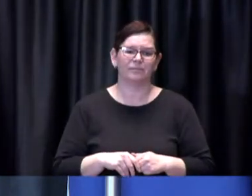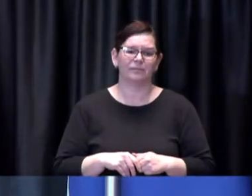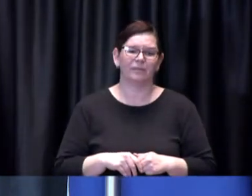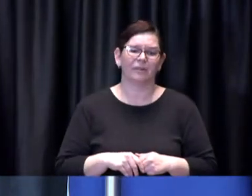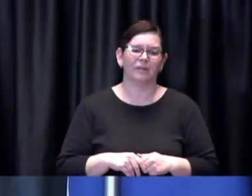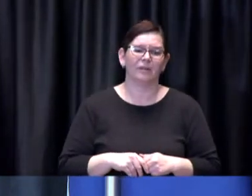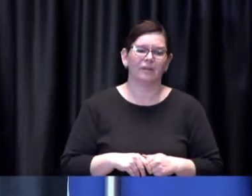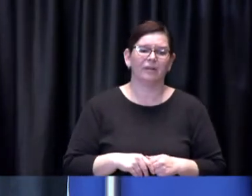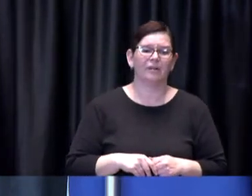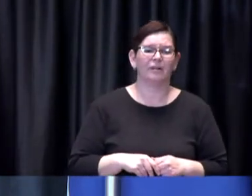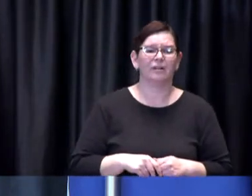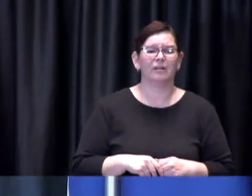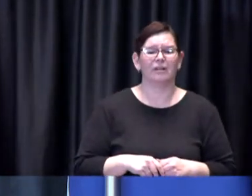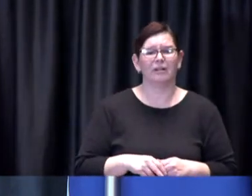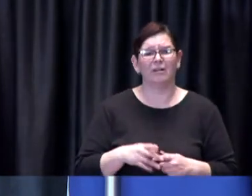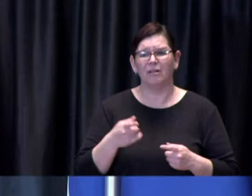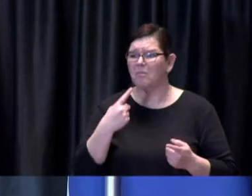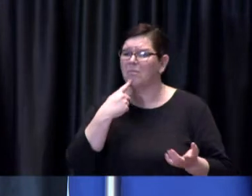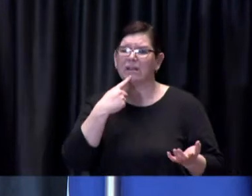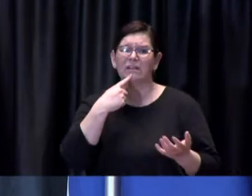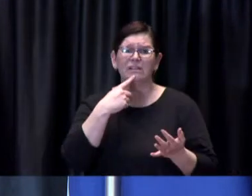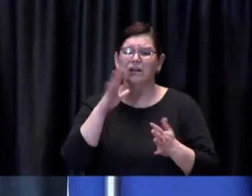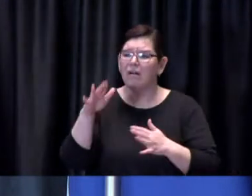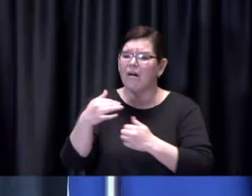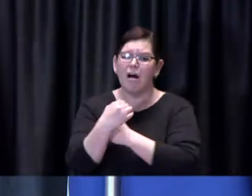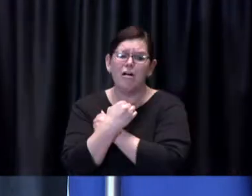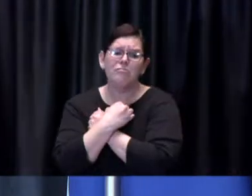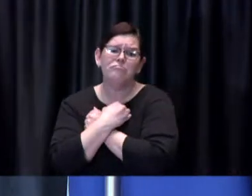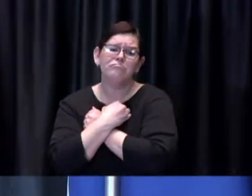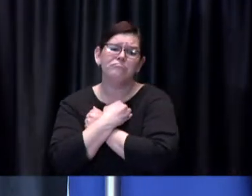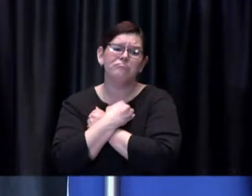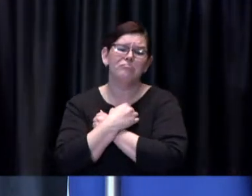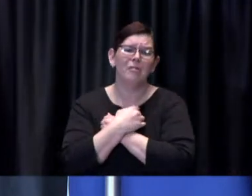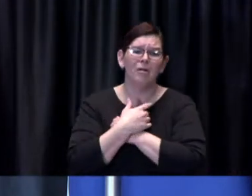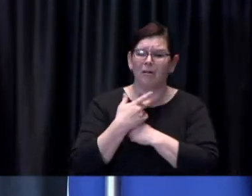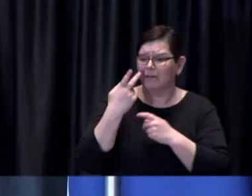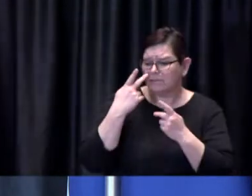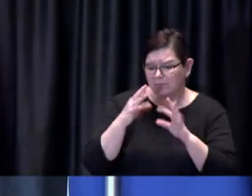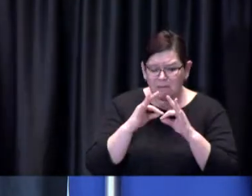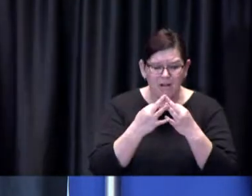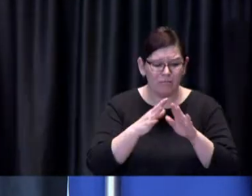anyone who wants to see their grandchildren grow year-over-year,